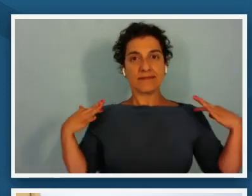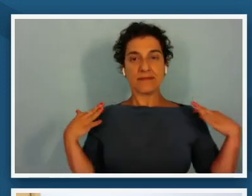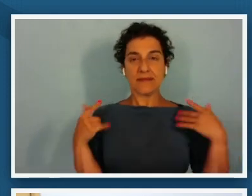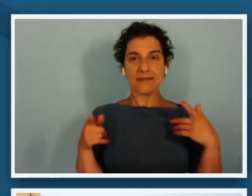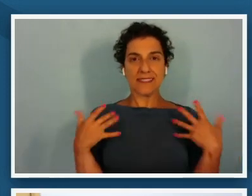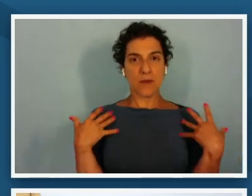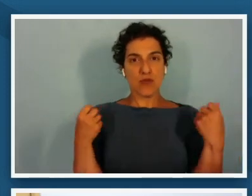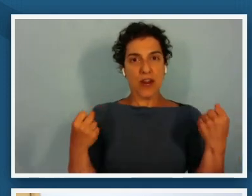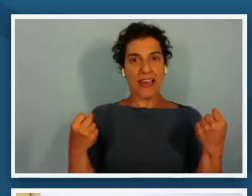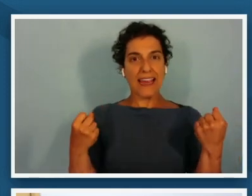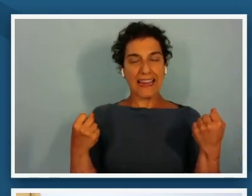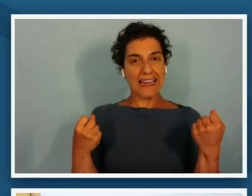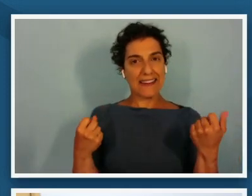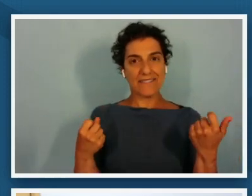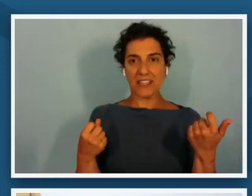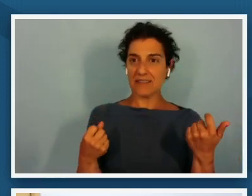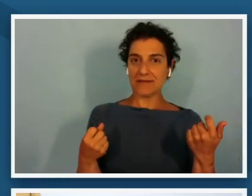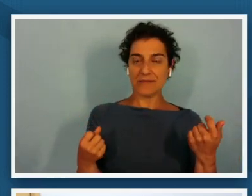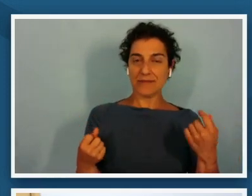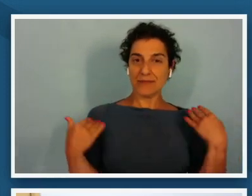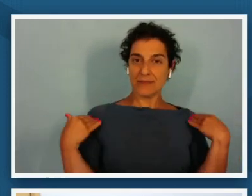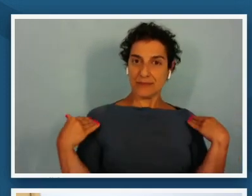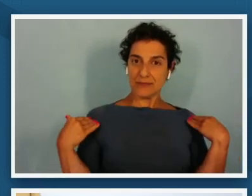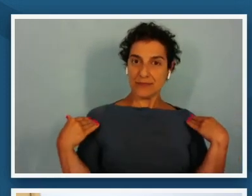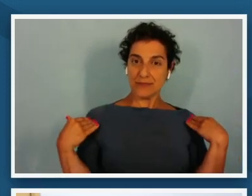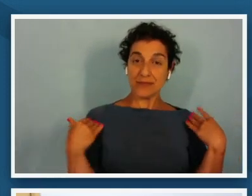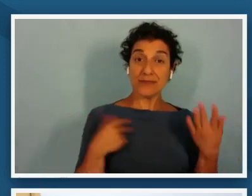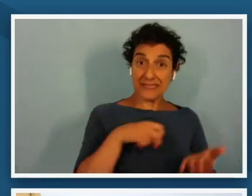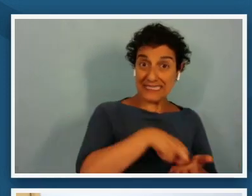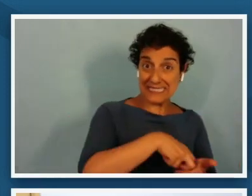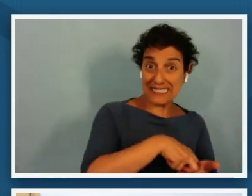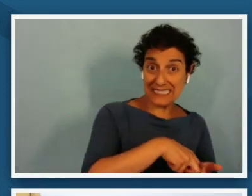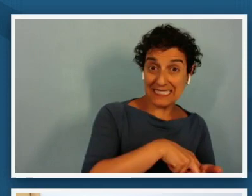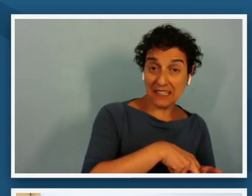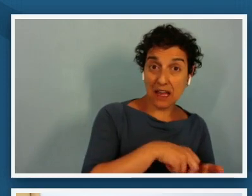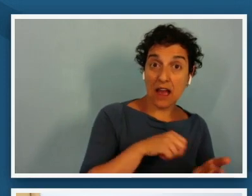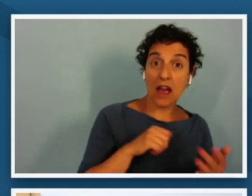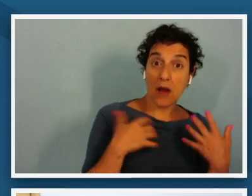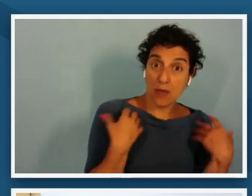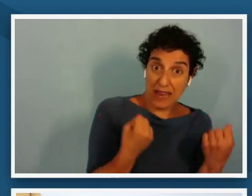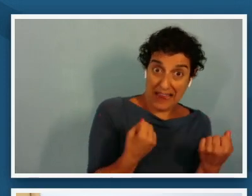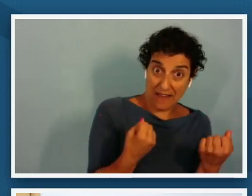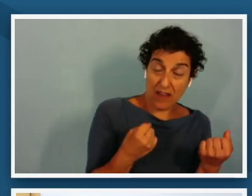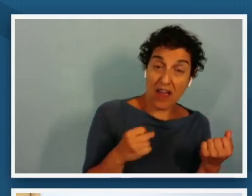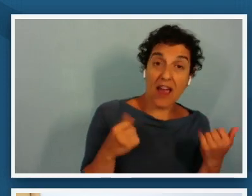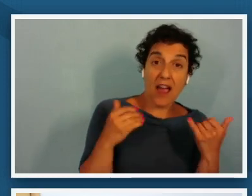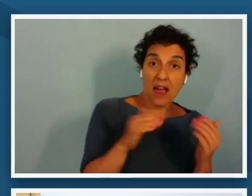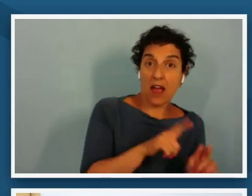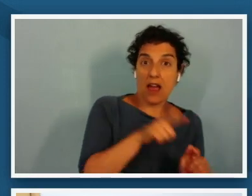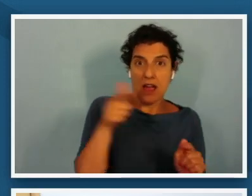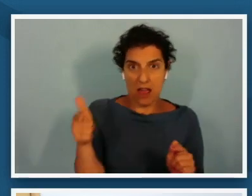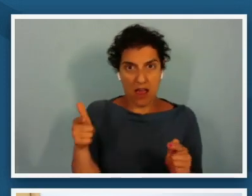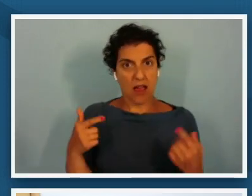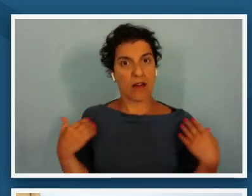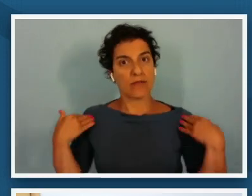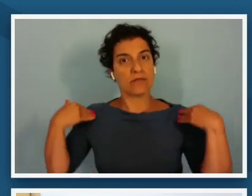posture you know taking the knee but then he's standing upright and strong in